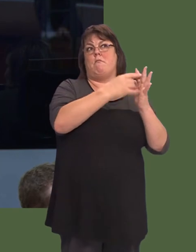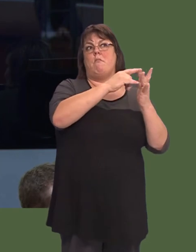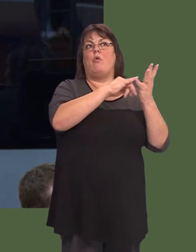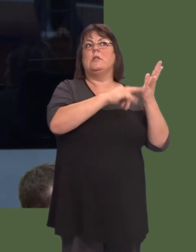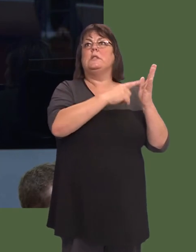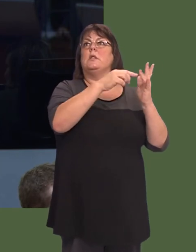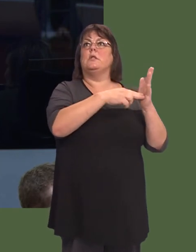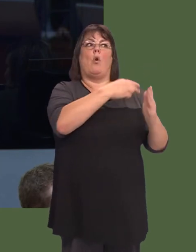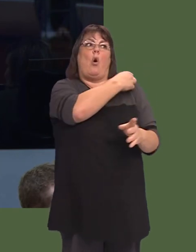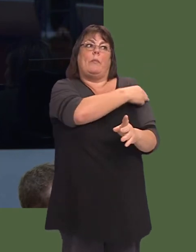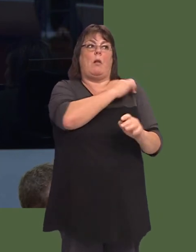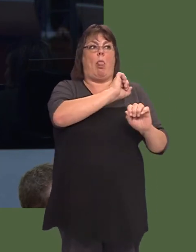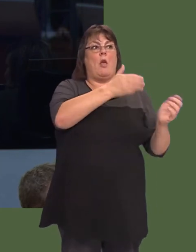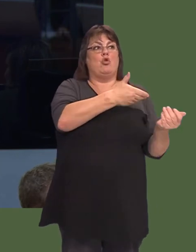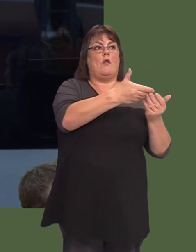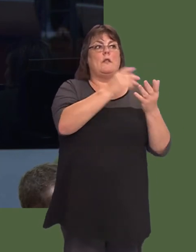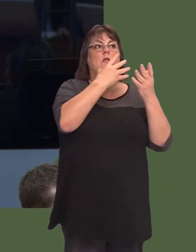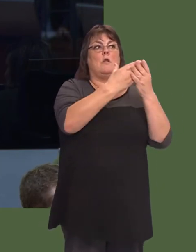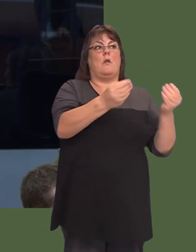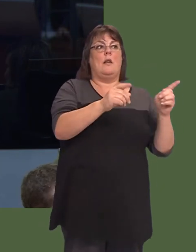Ysbyty Treforys yn Abertawe, ac mae hyn yn dilyn colli gwasanaethau eraill fel niwrolawdriniaeth